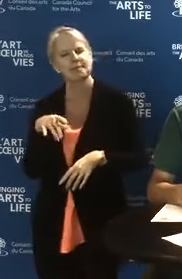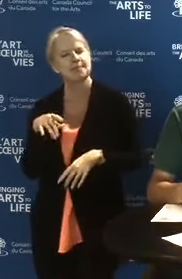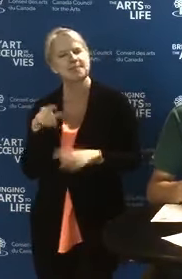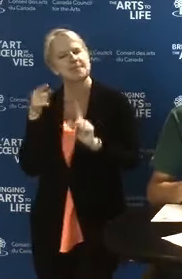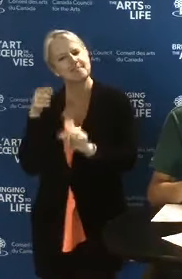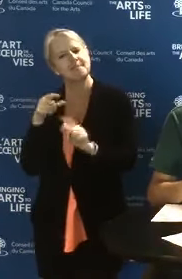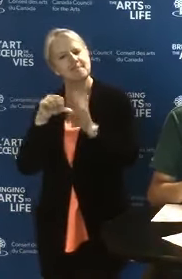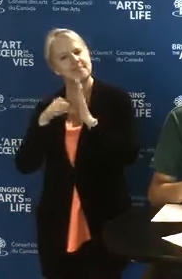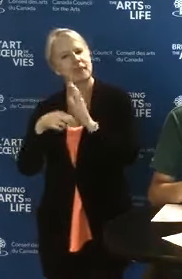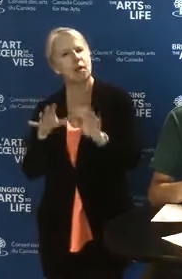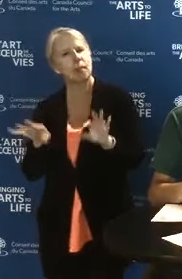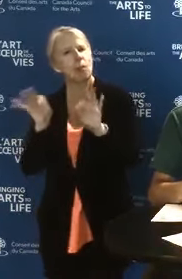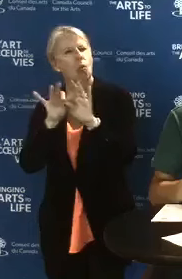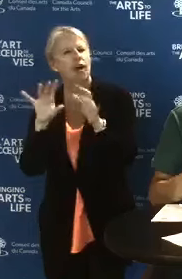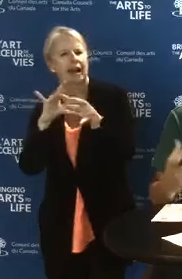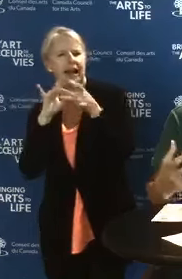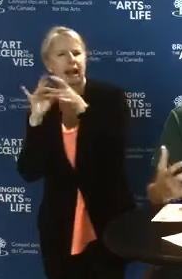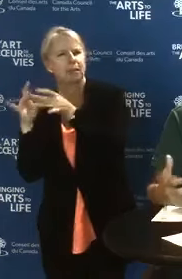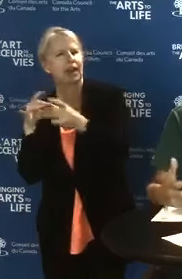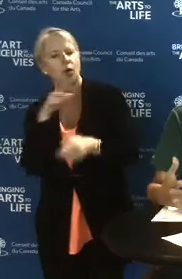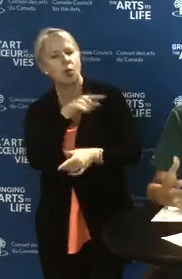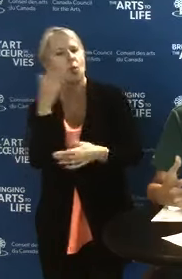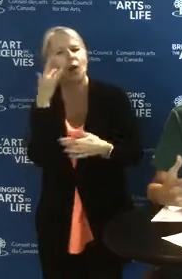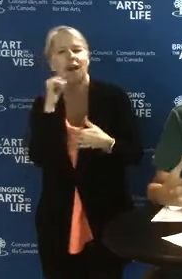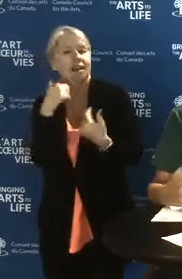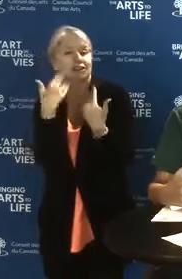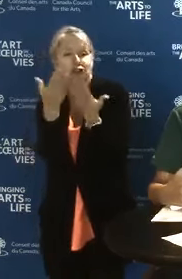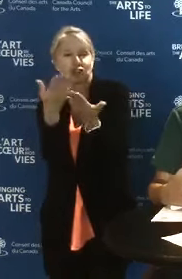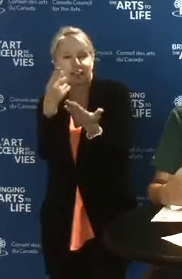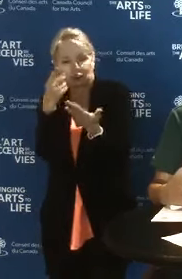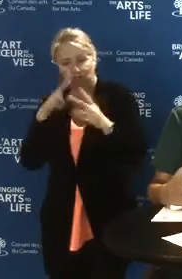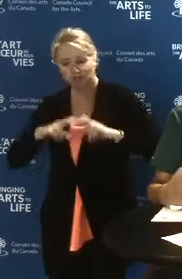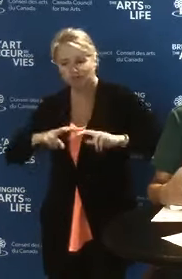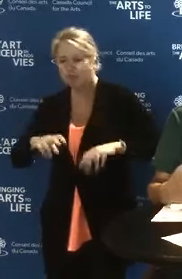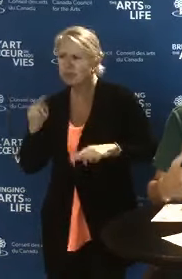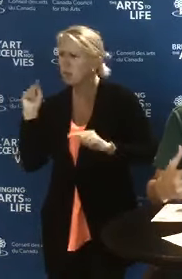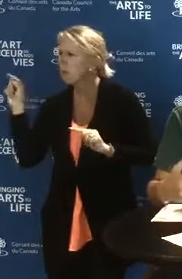Start by asking who else in your community and within the sector might be facing